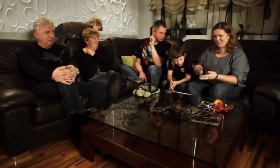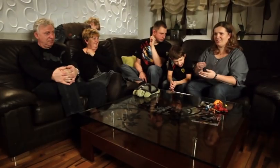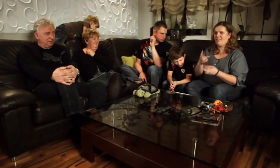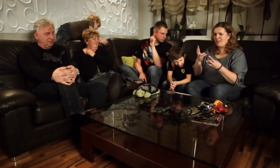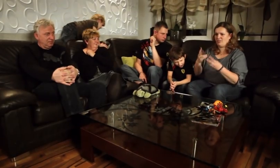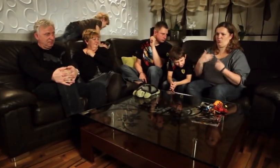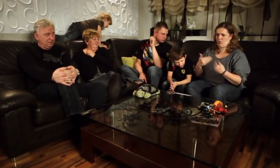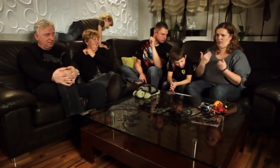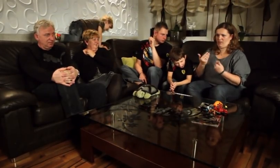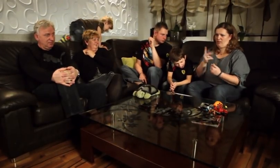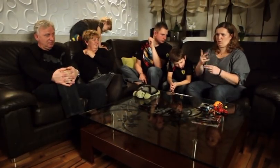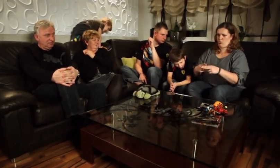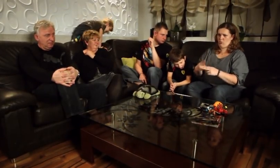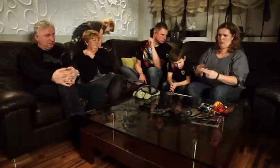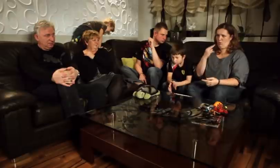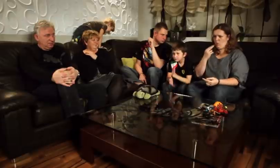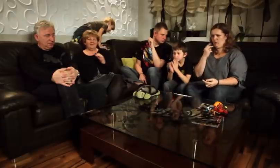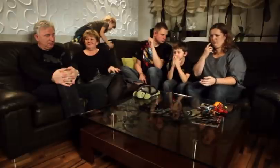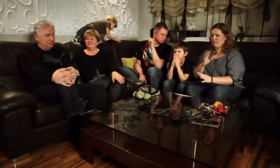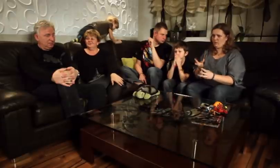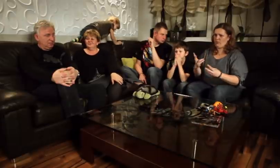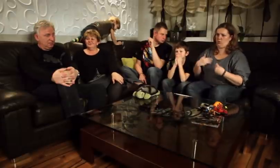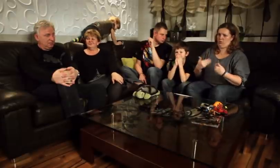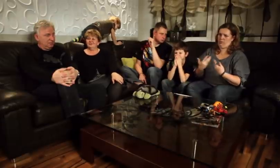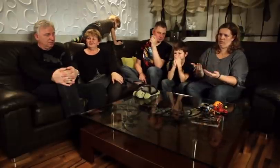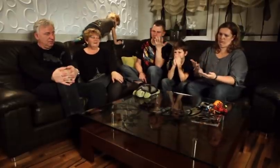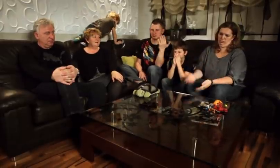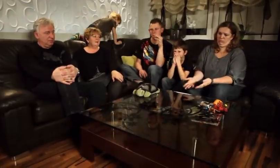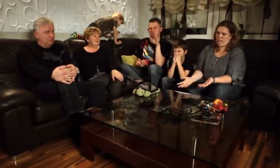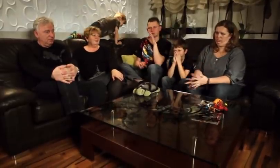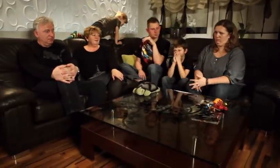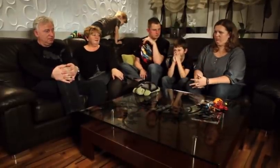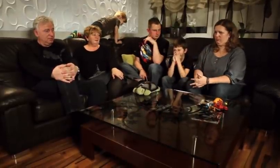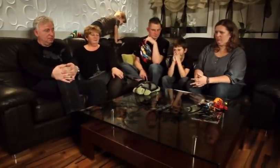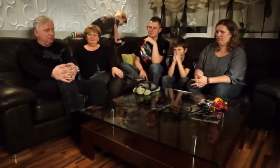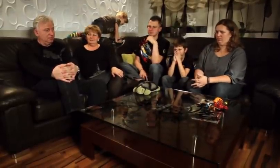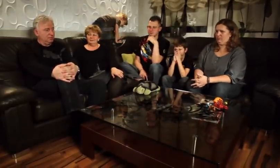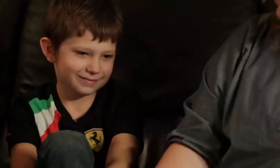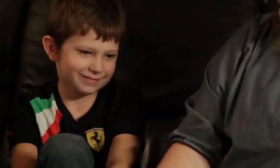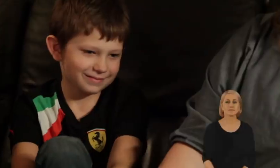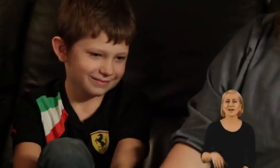It is important to give birth to a healthy child. It doesn’t matter if the child hears or not, what matters is that the child is healthy.